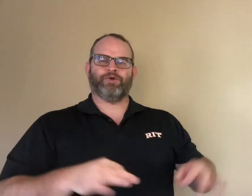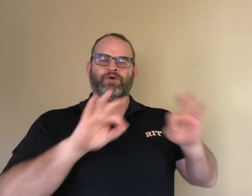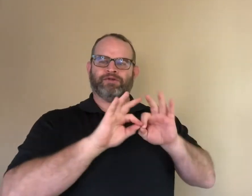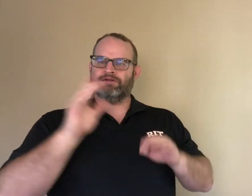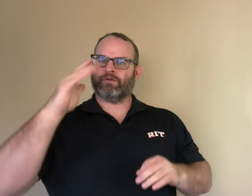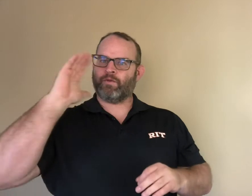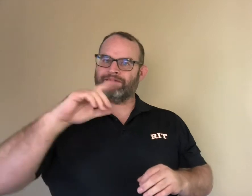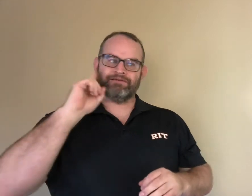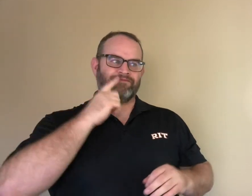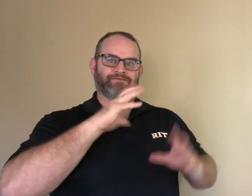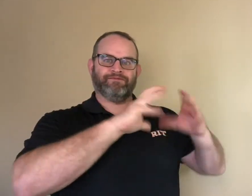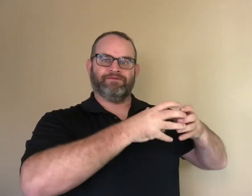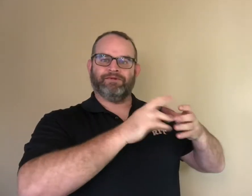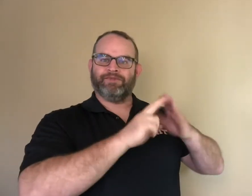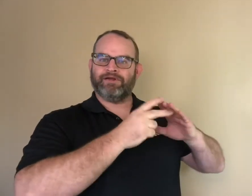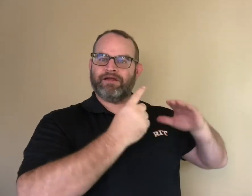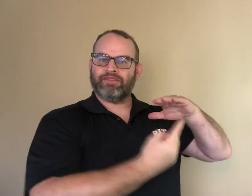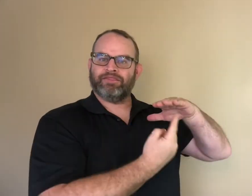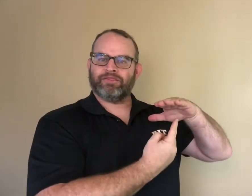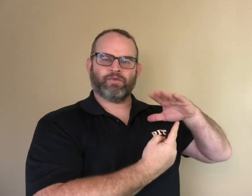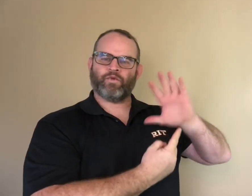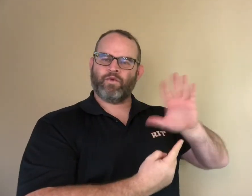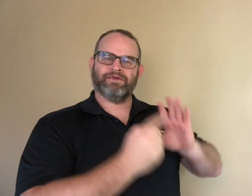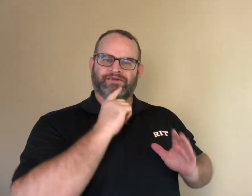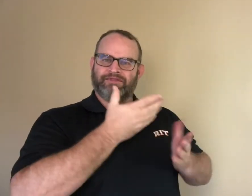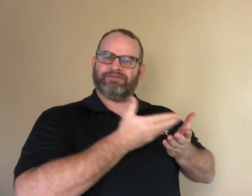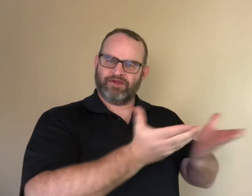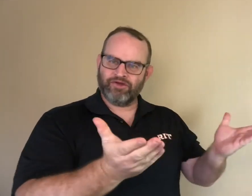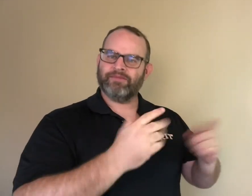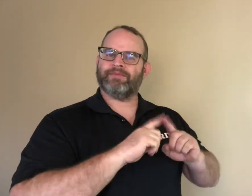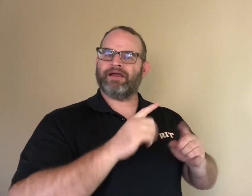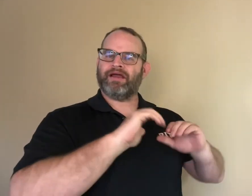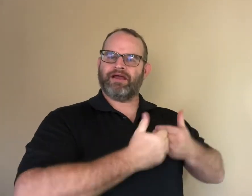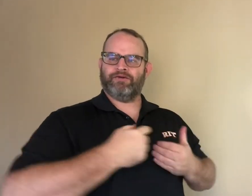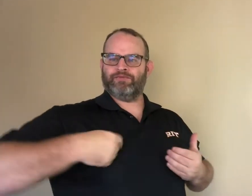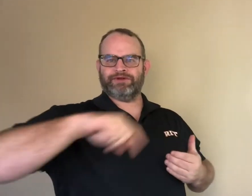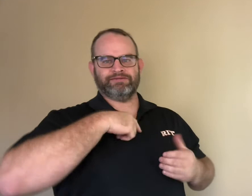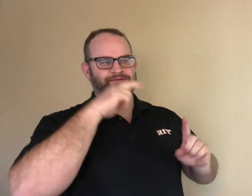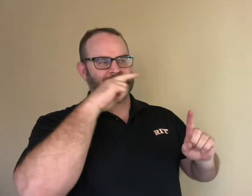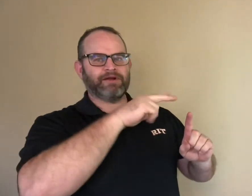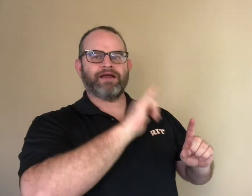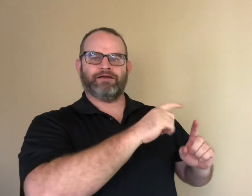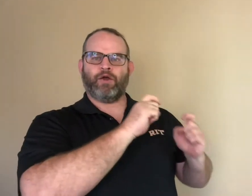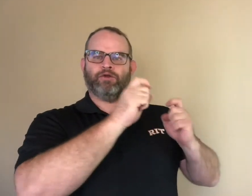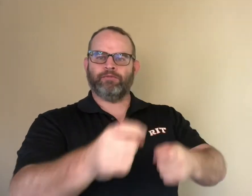It is important that children know deaf people are inclusive in their own ways. People often think deaf people are isolated.